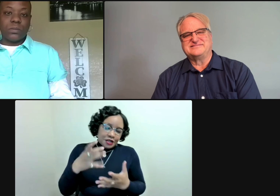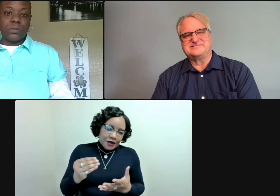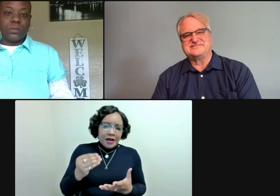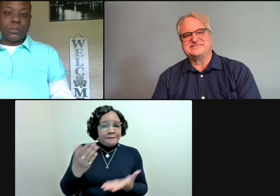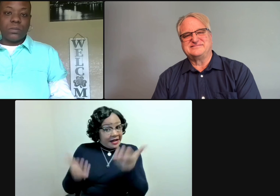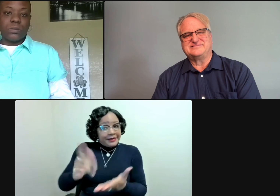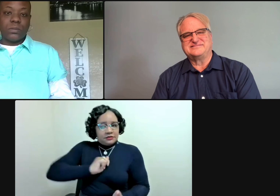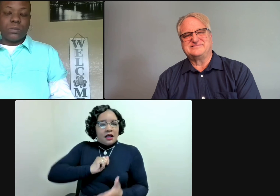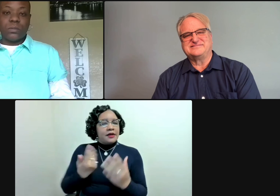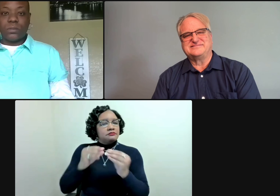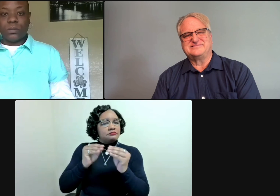So there is no line to draw.